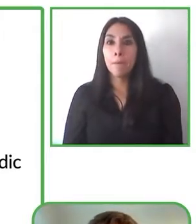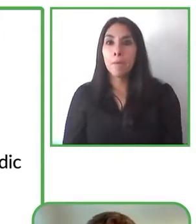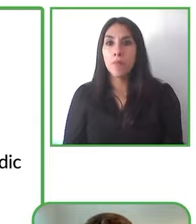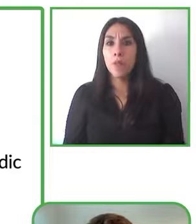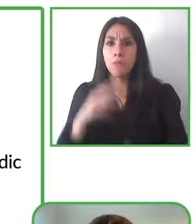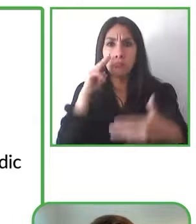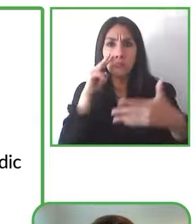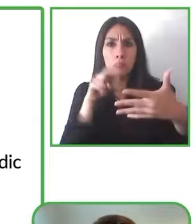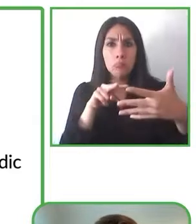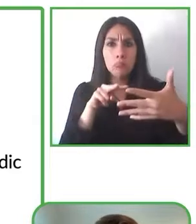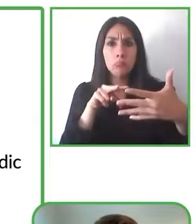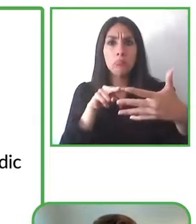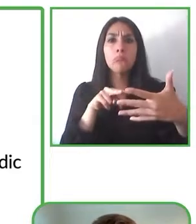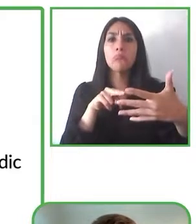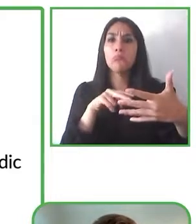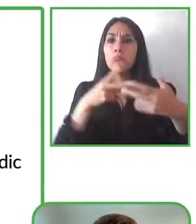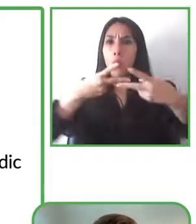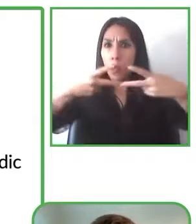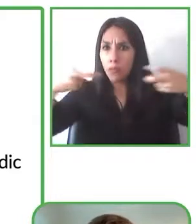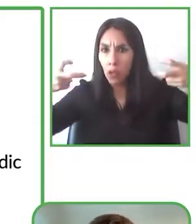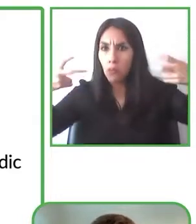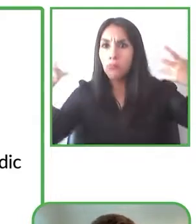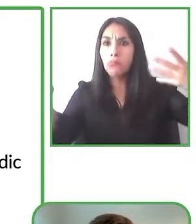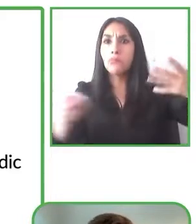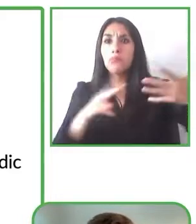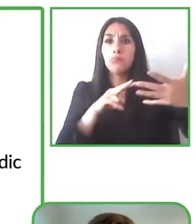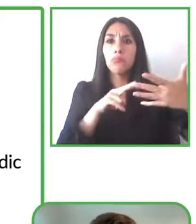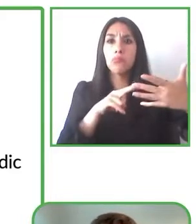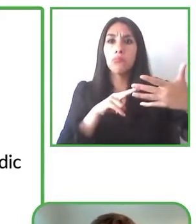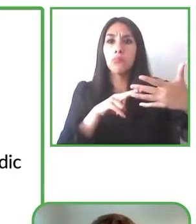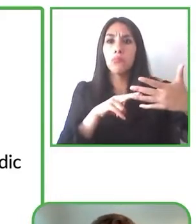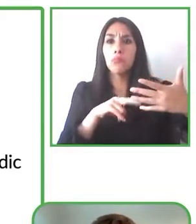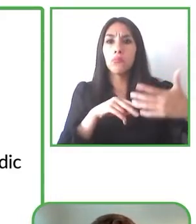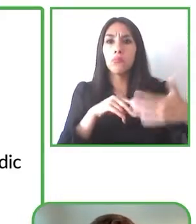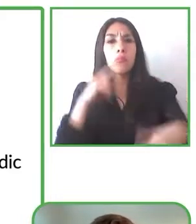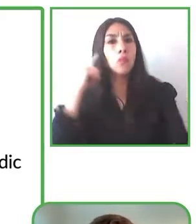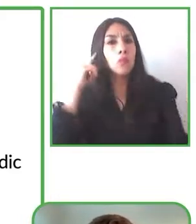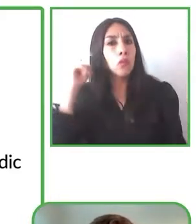So that makes it really easy to use for for people with different disabilities and